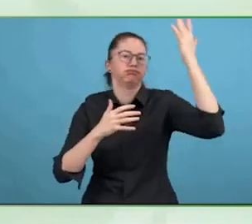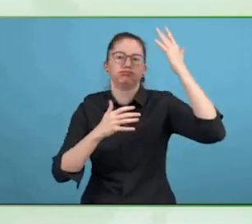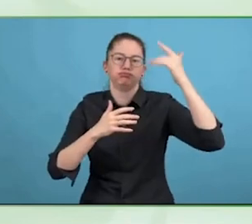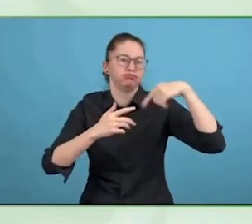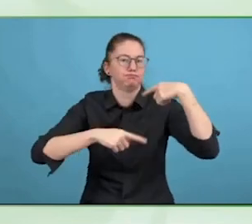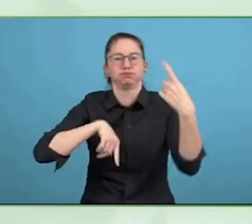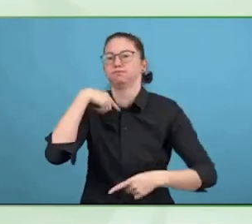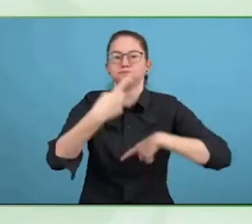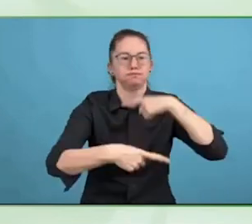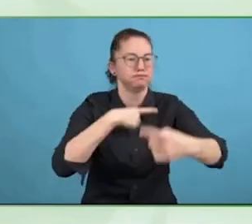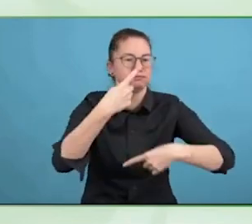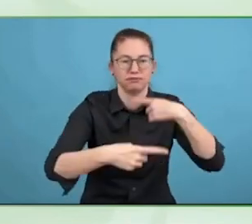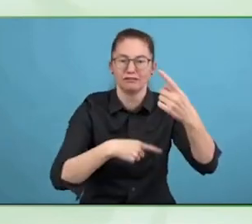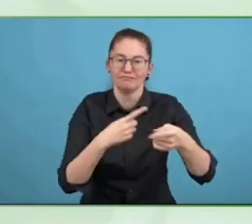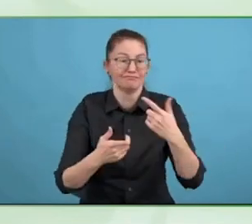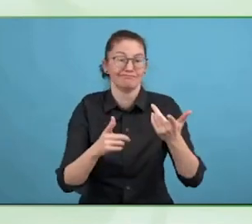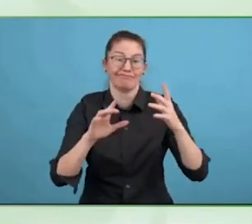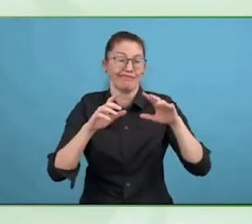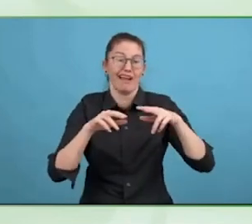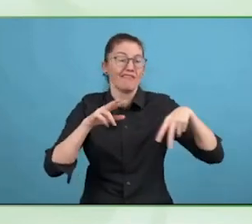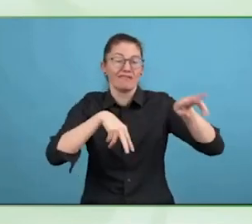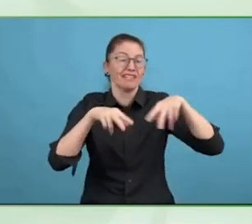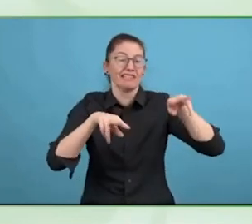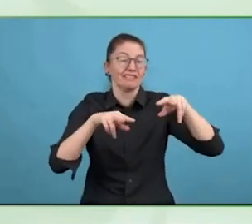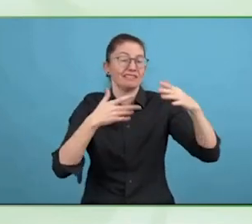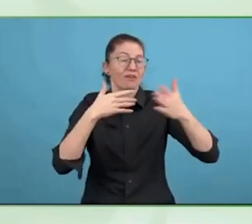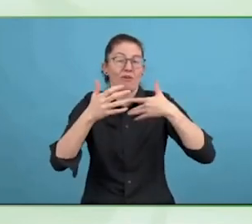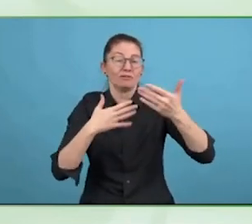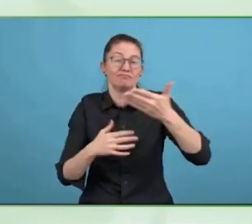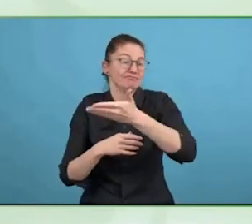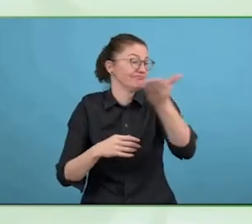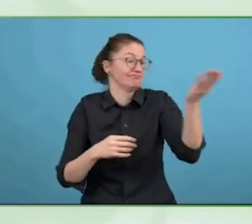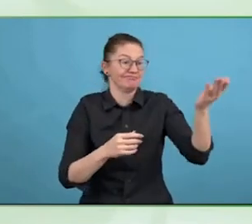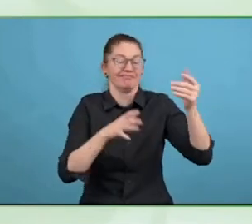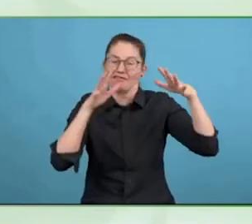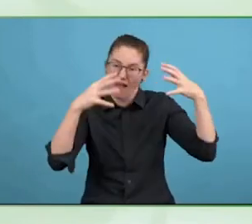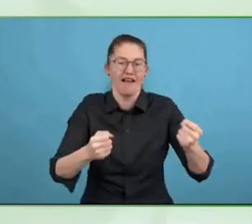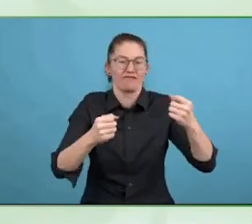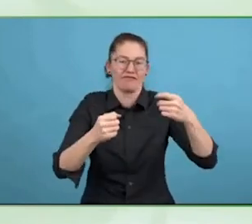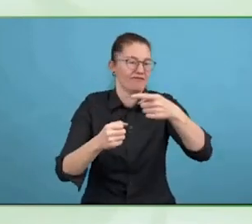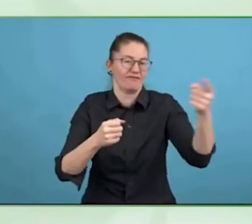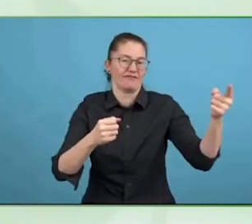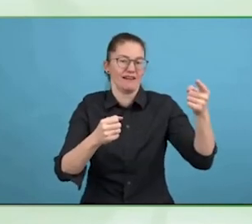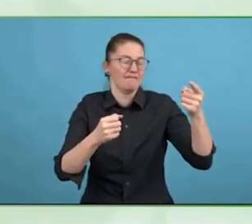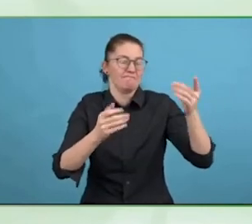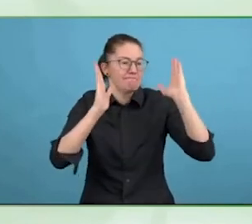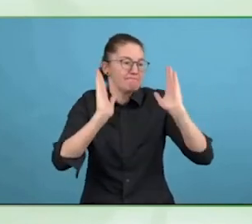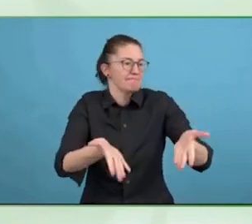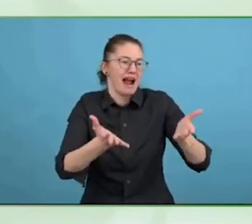so many other improvements in the user consumption model, engagement,